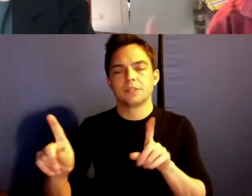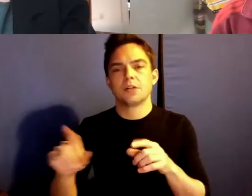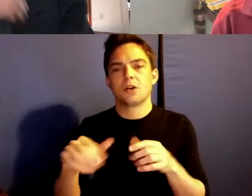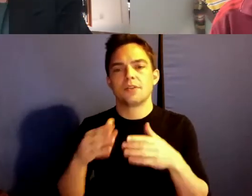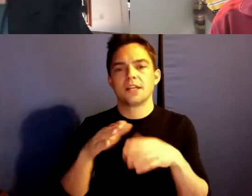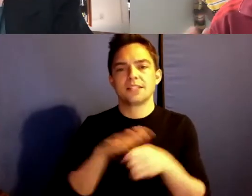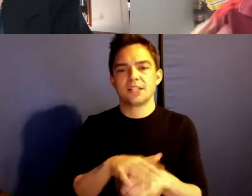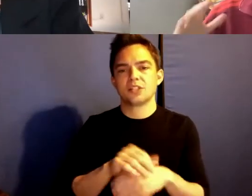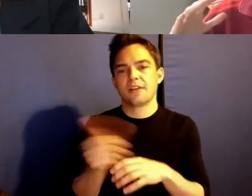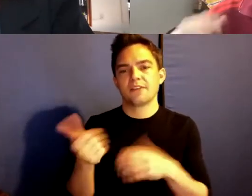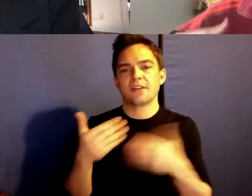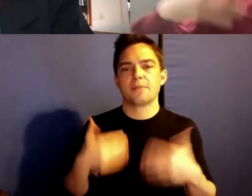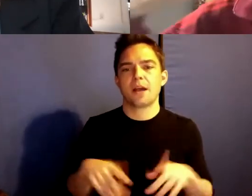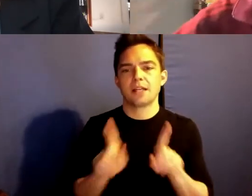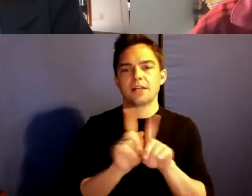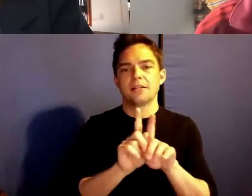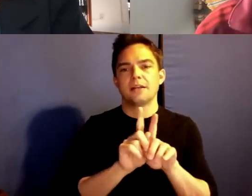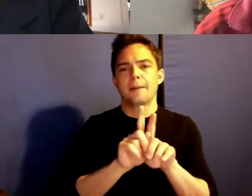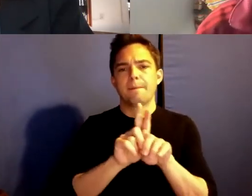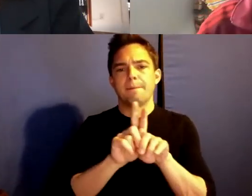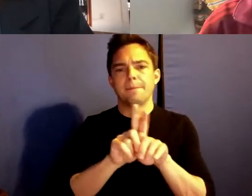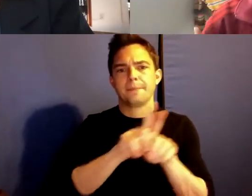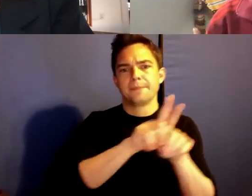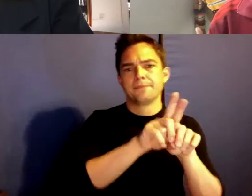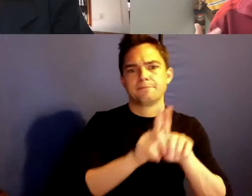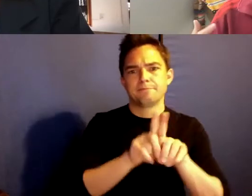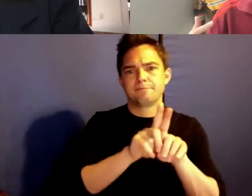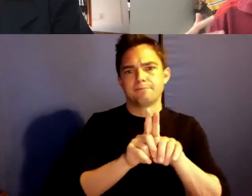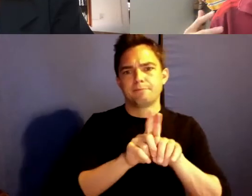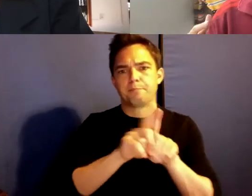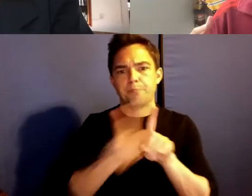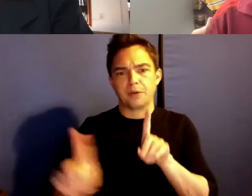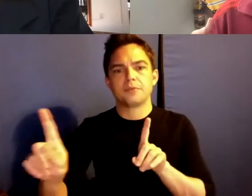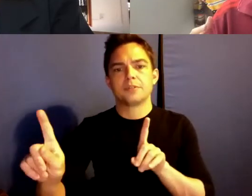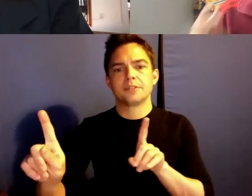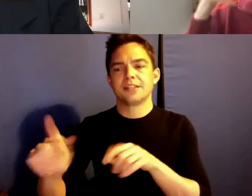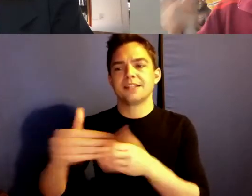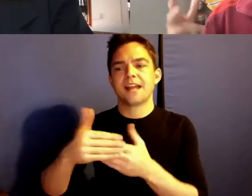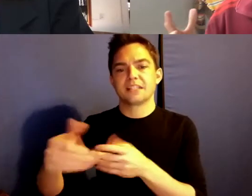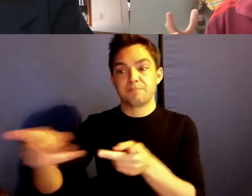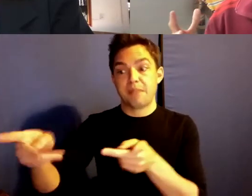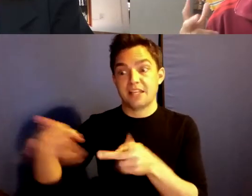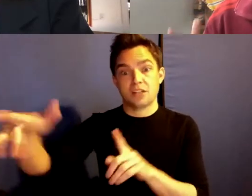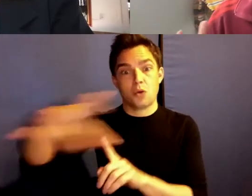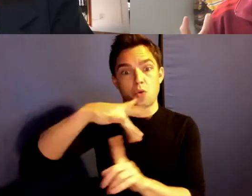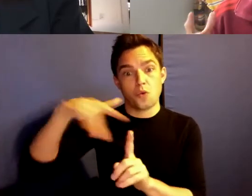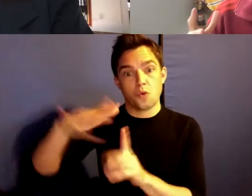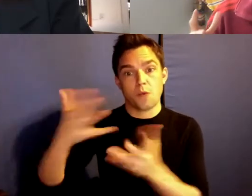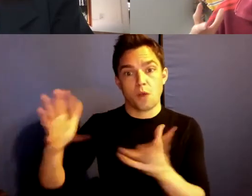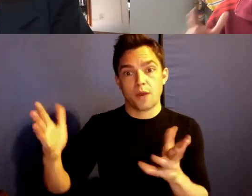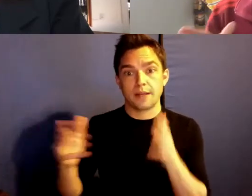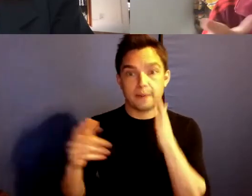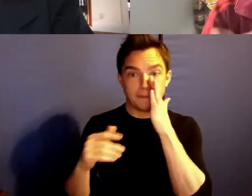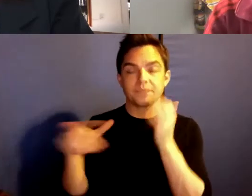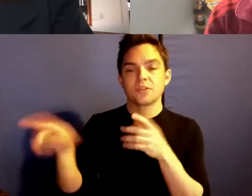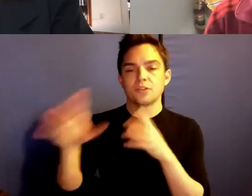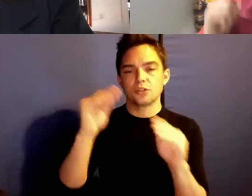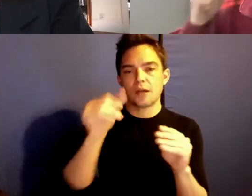you're already in the next phase. You are taught you never go where the ball is.